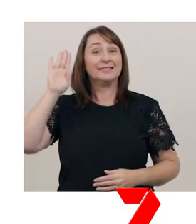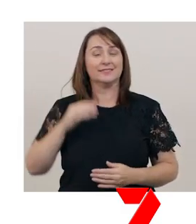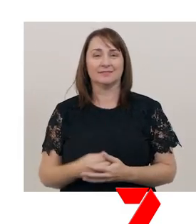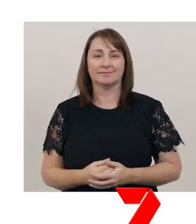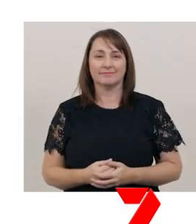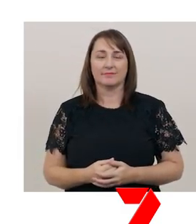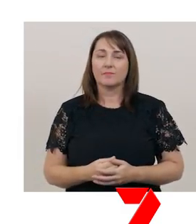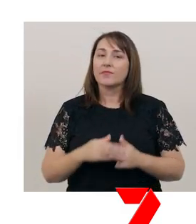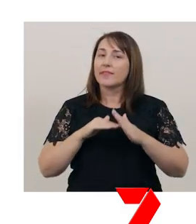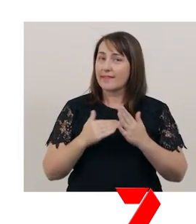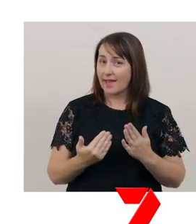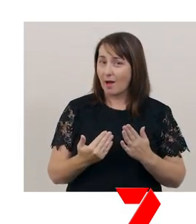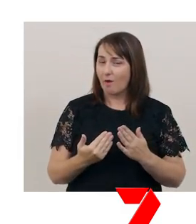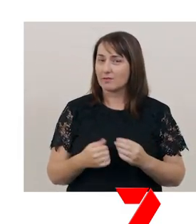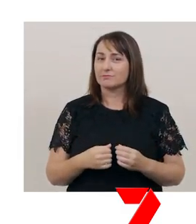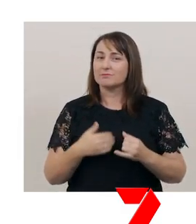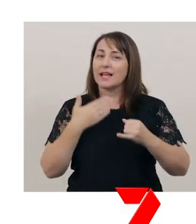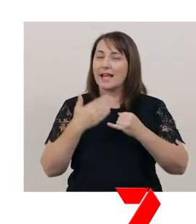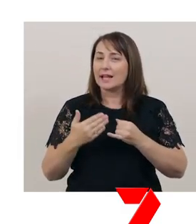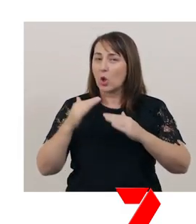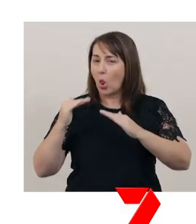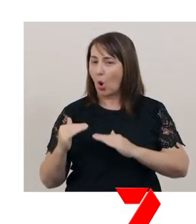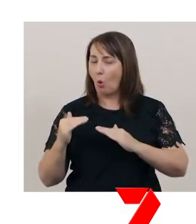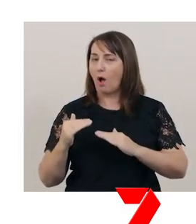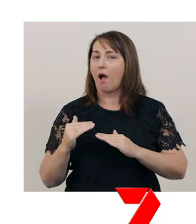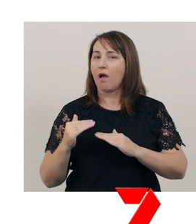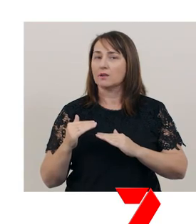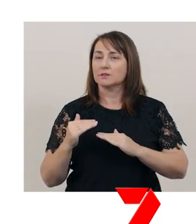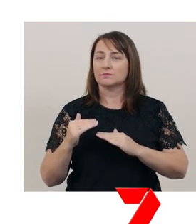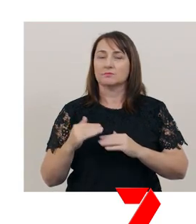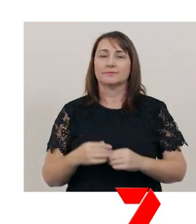And now, end on a lower pitch, by making it sound deep.